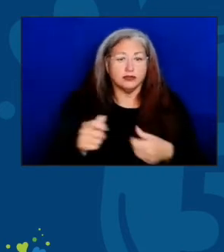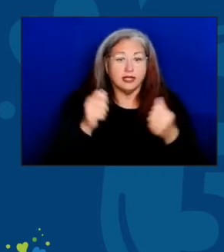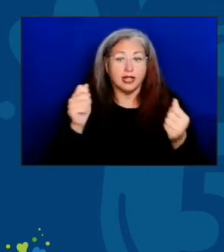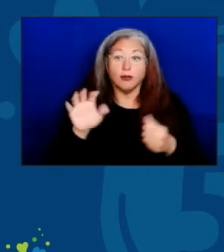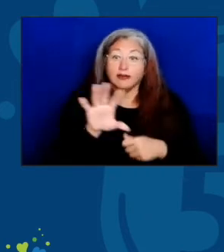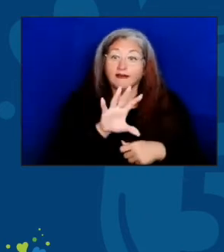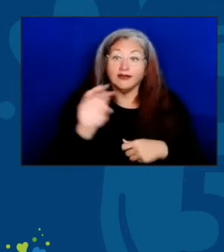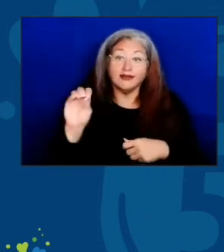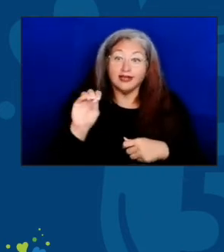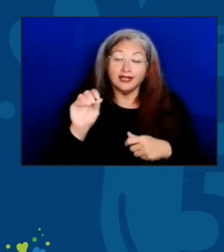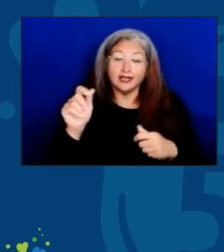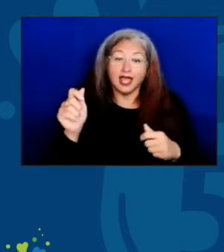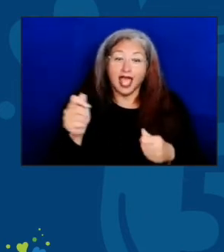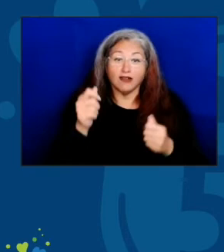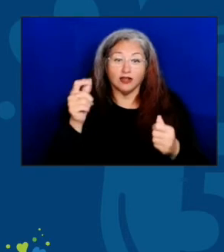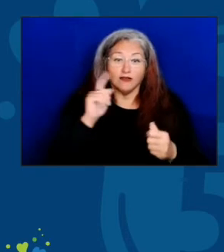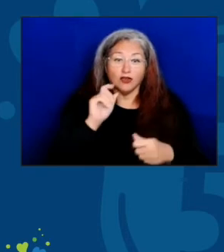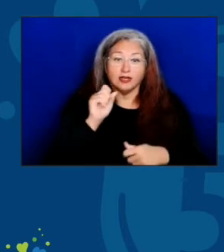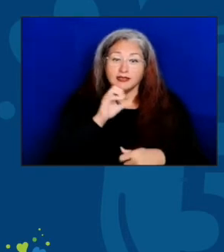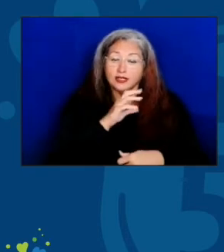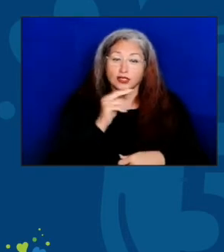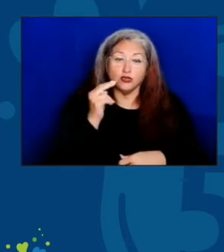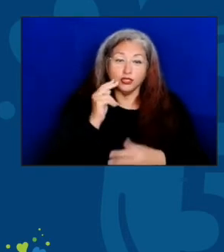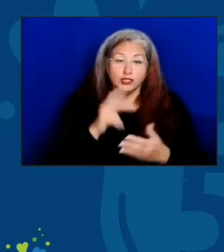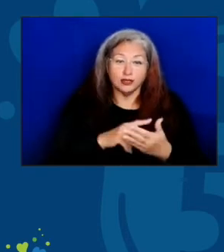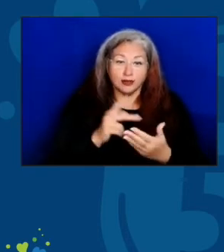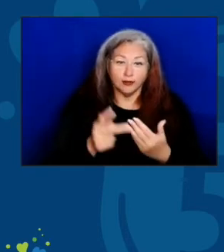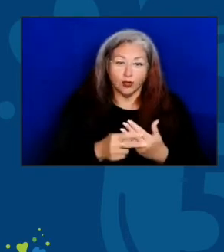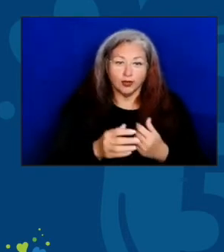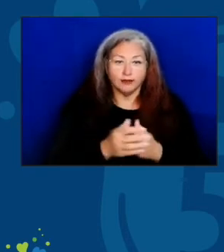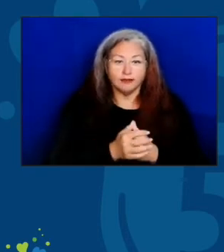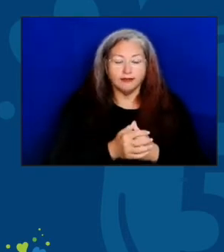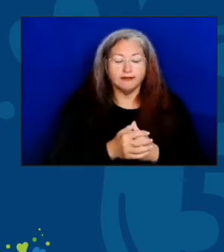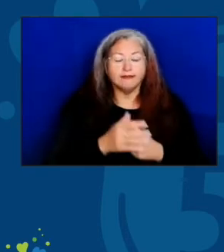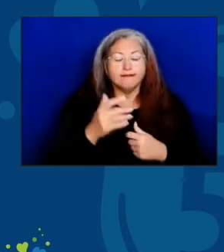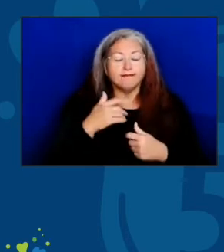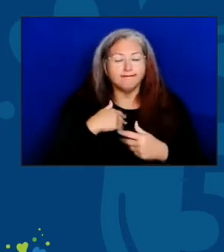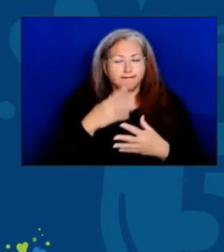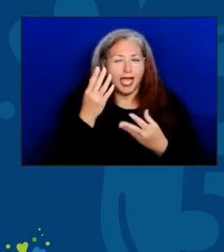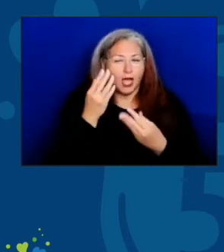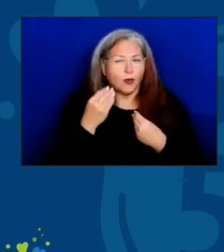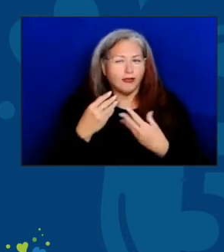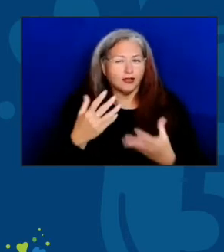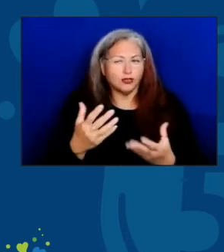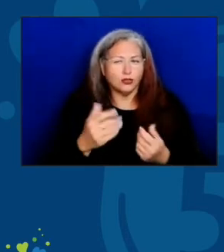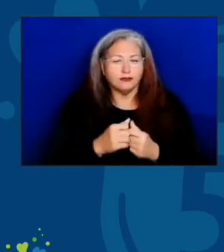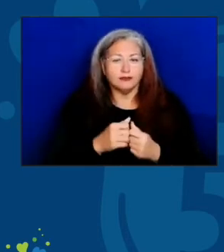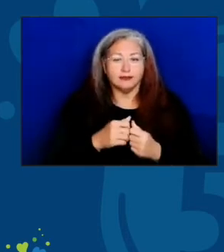of the Senior Nutrition Program. I want to let you know that we at the federal level